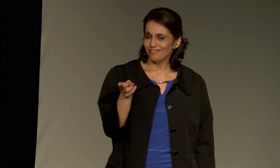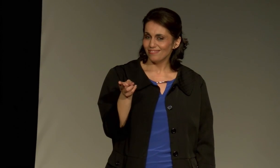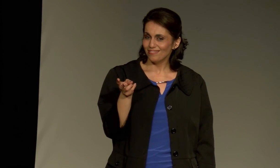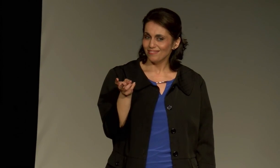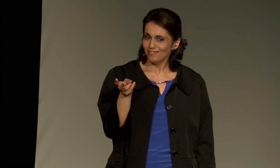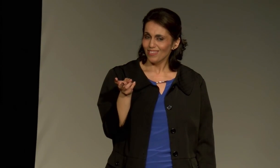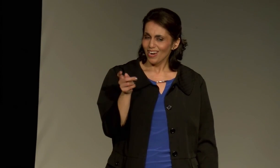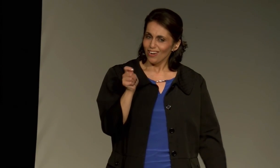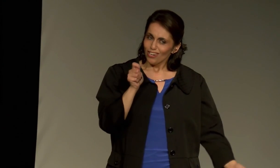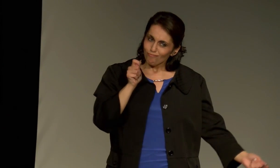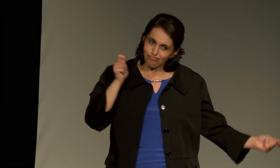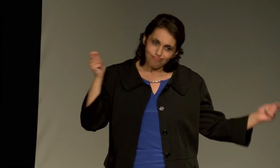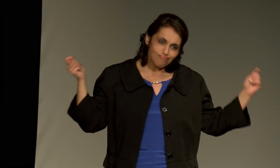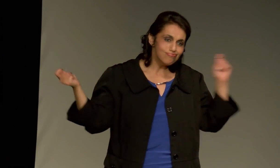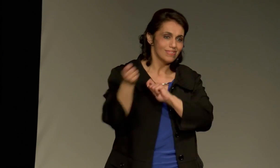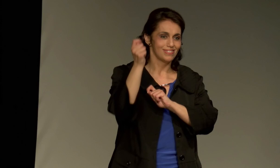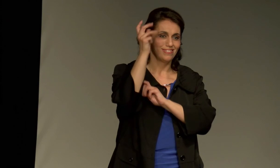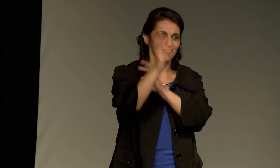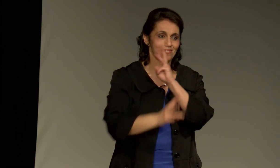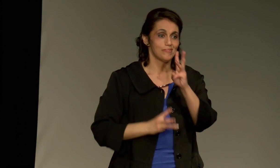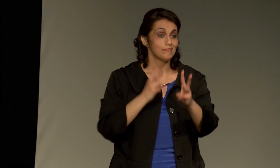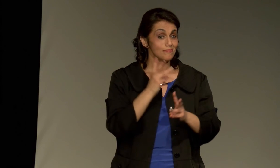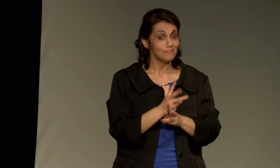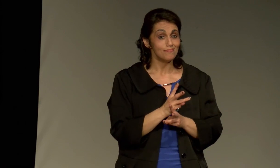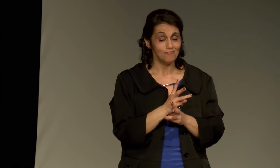It gave them pride in their history.